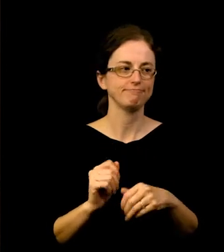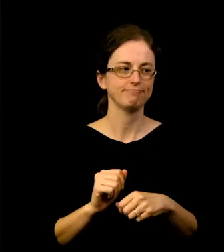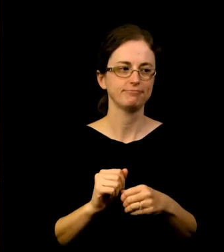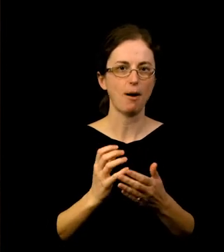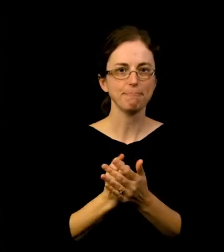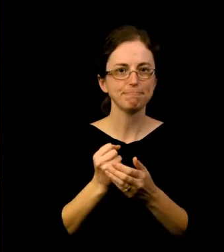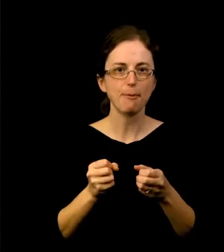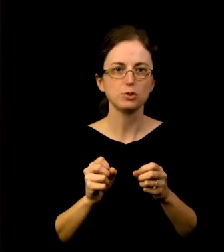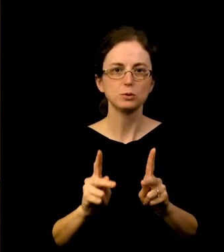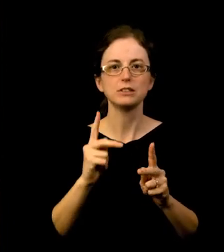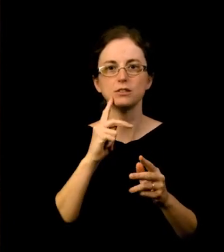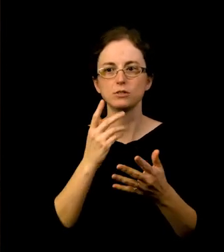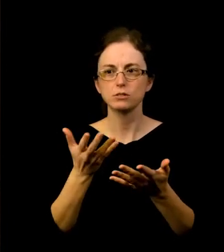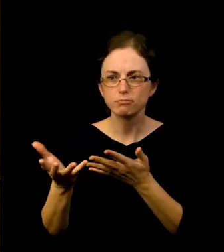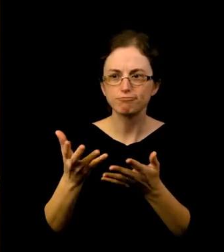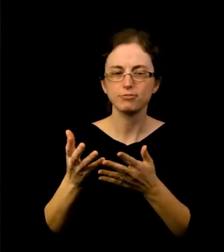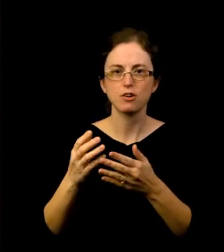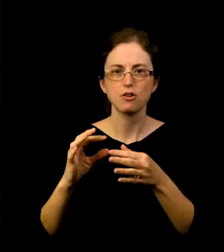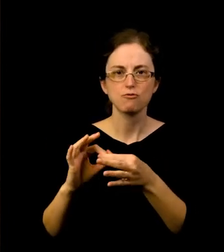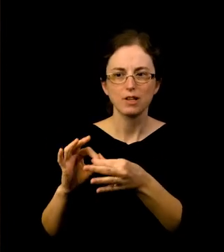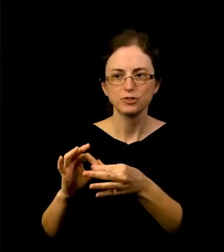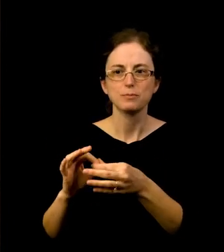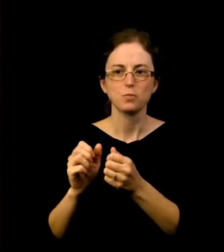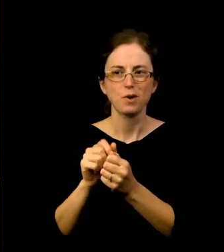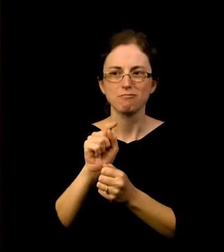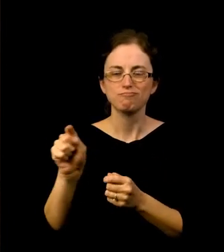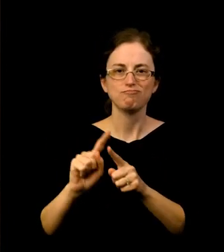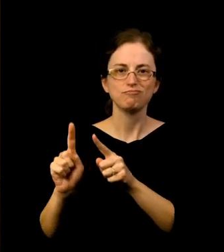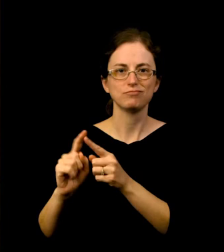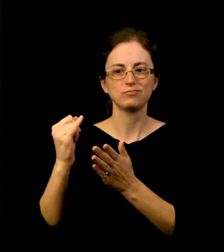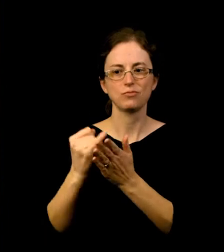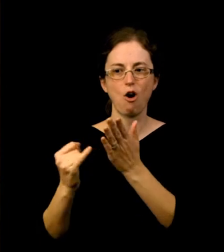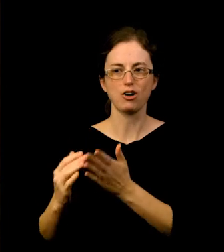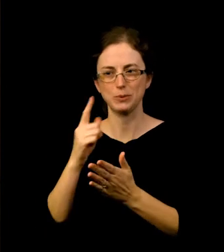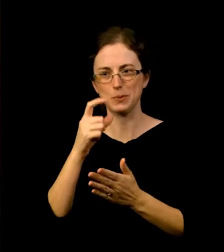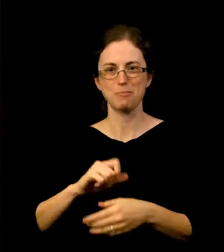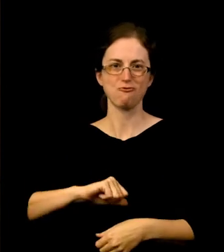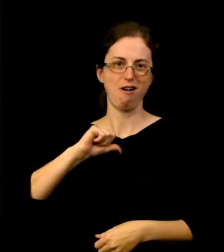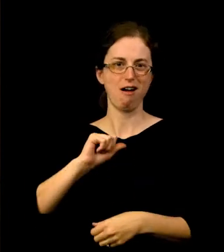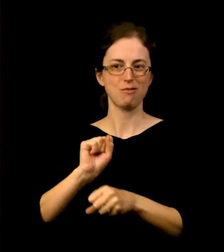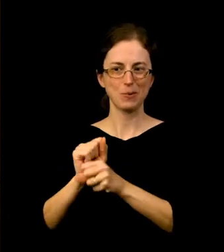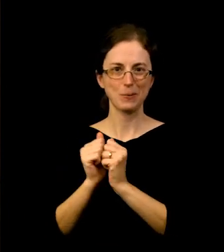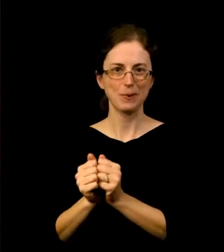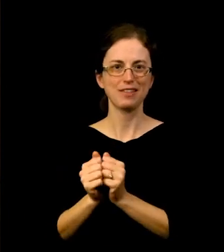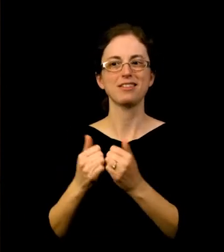many of whom are not only individuals who I am proud to work with and represent, but also now count as great friends as well.